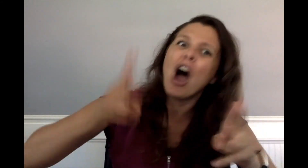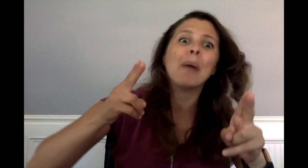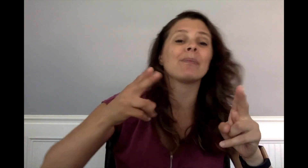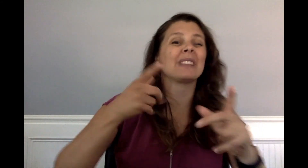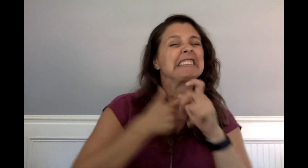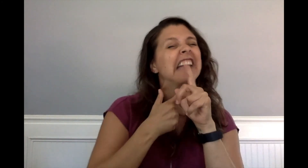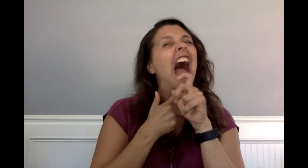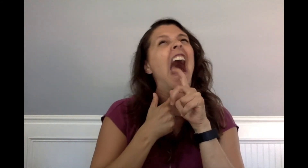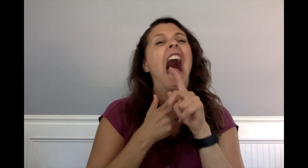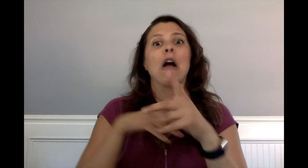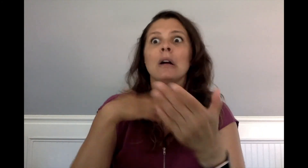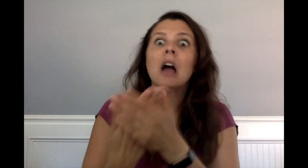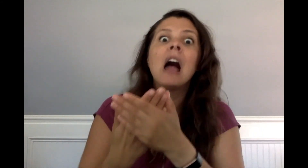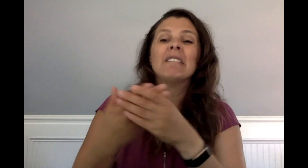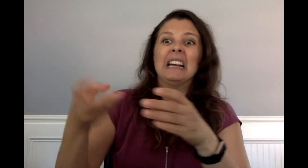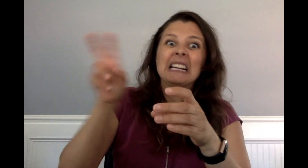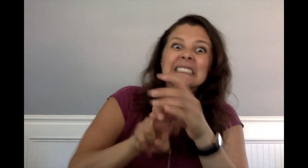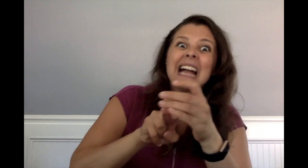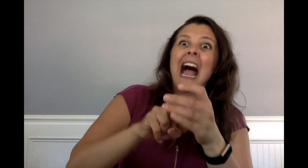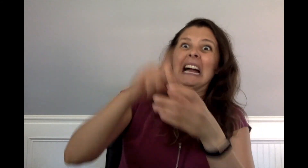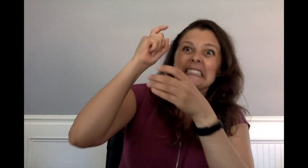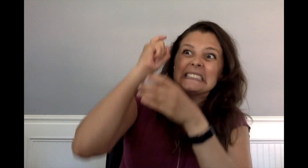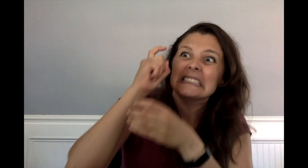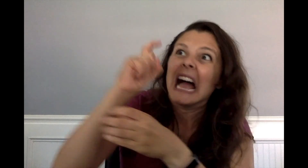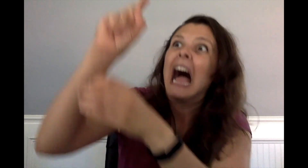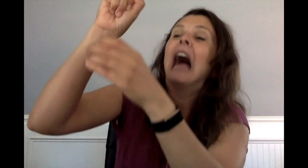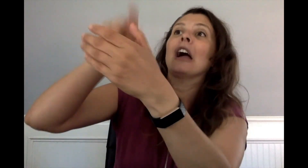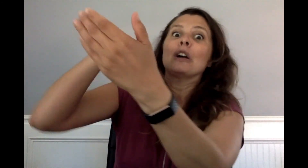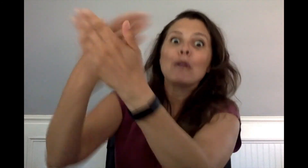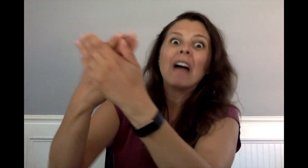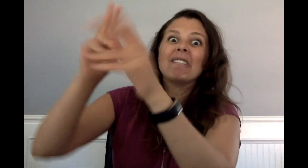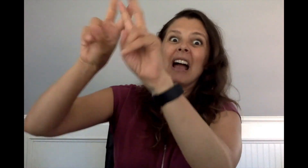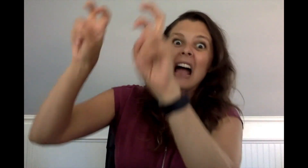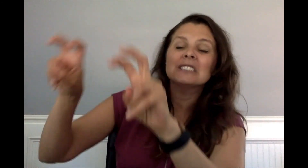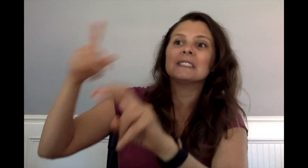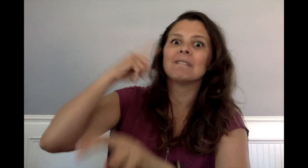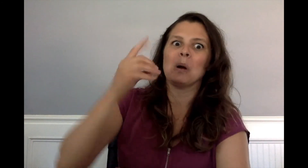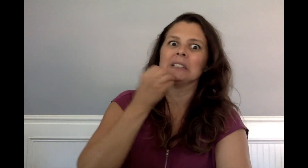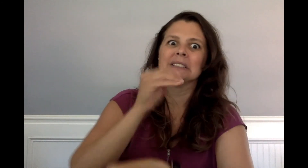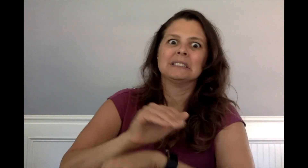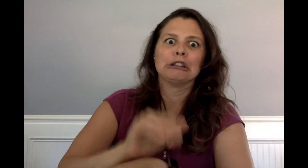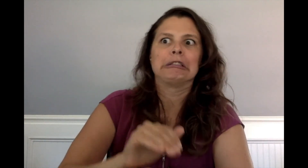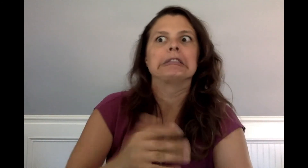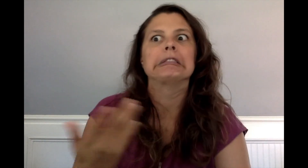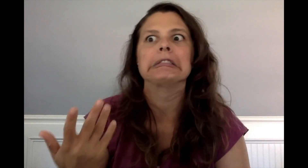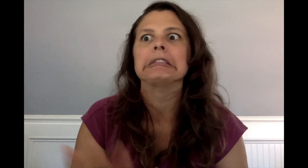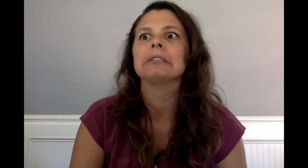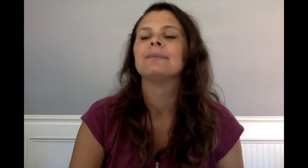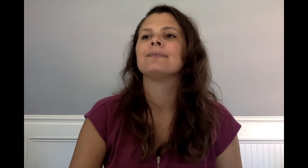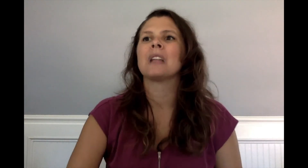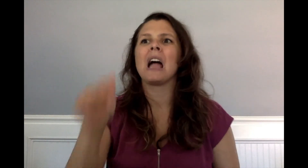They had three minutes to catch the gondola.